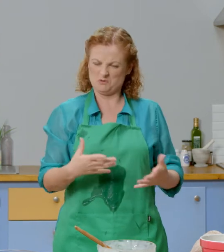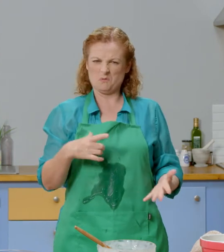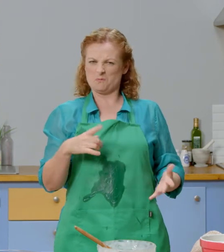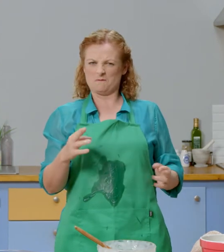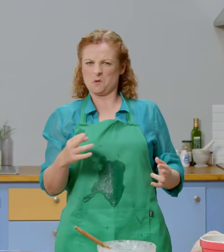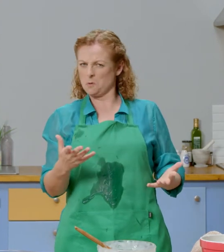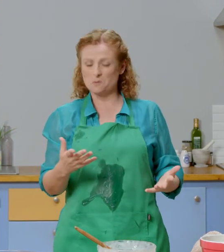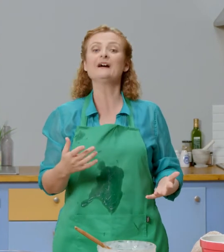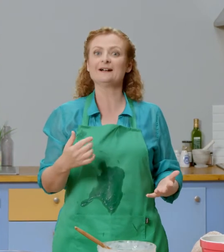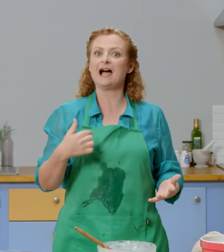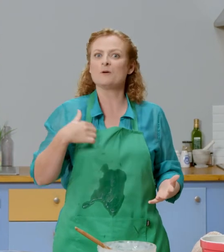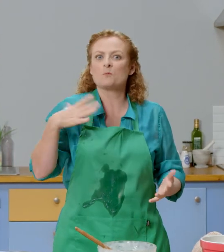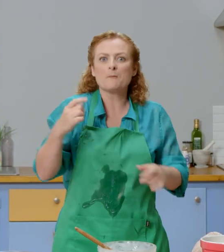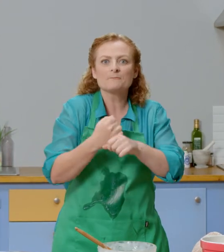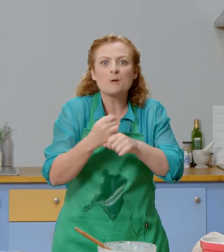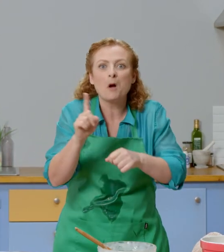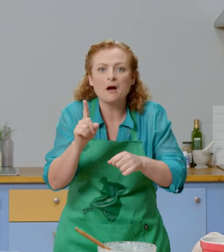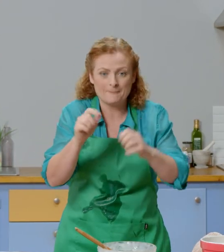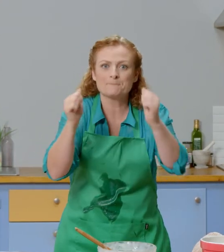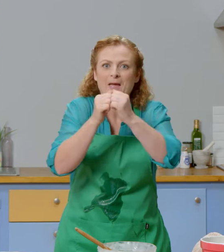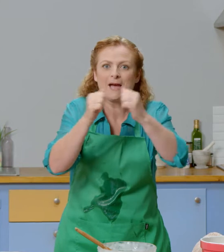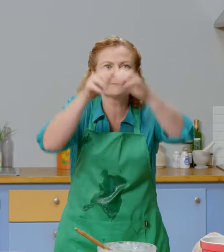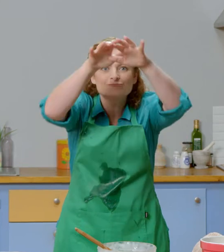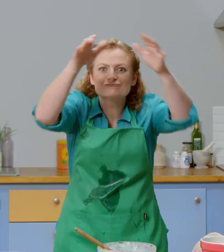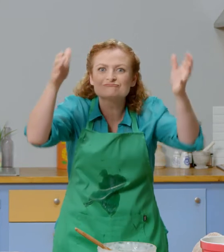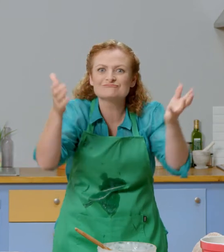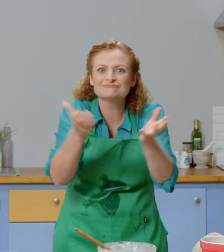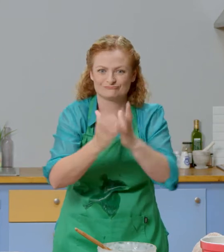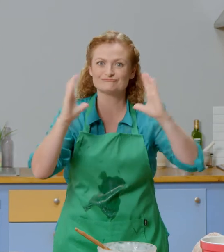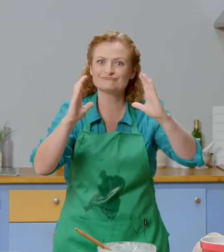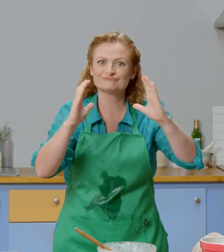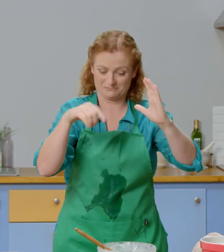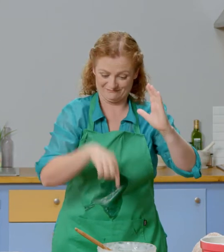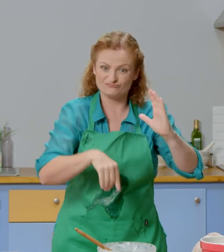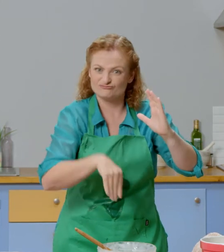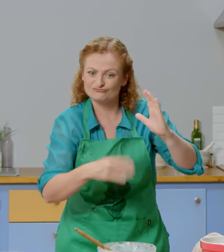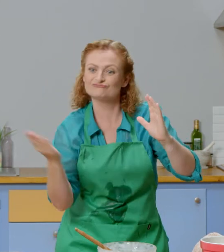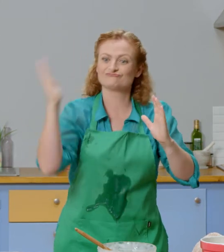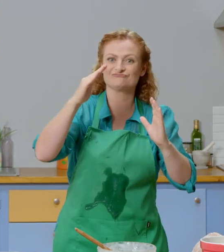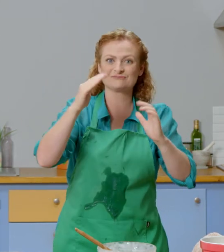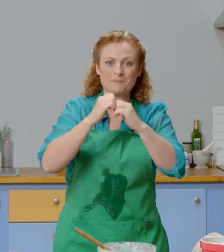I'm making this glue because I want to make a paper ball and I'm going to use the glue